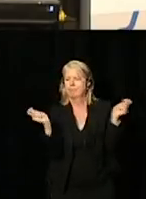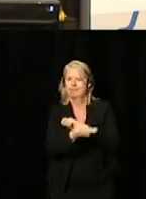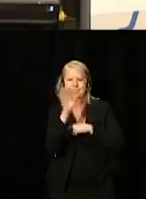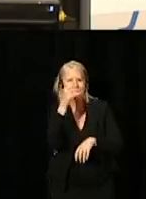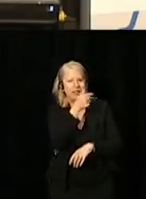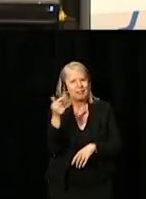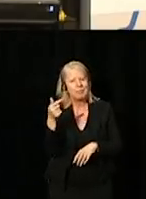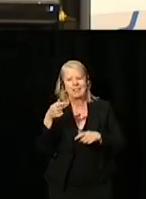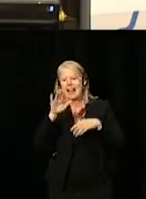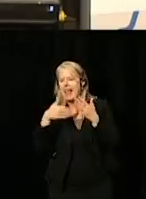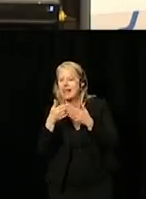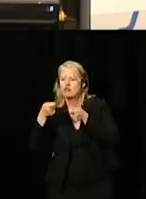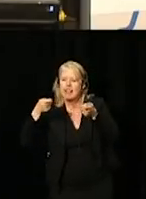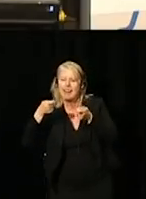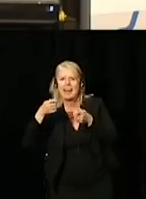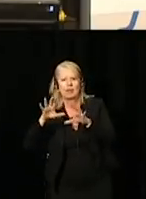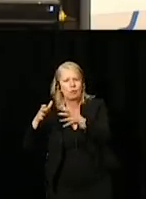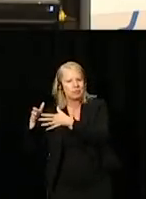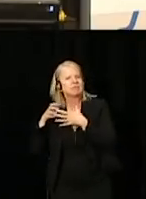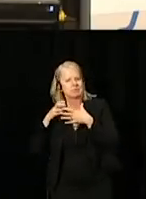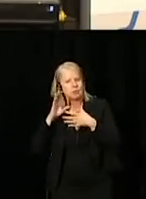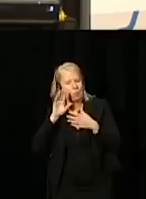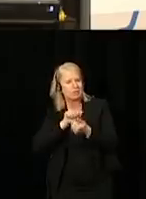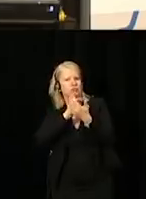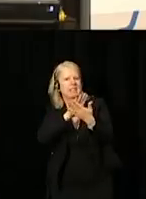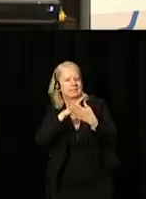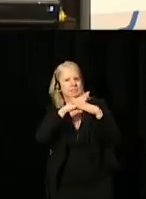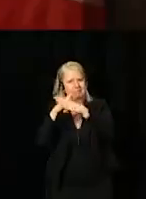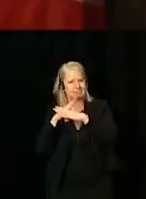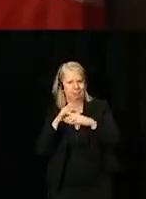and federally regulated sectors access those with disabilities.